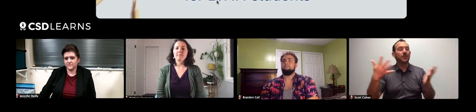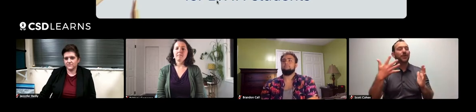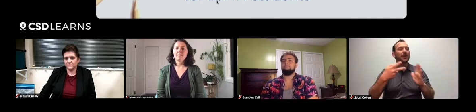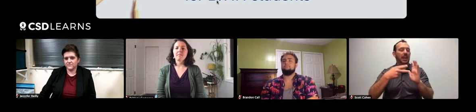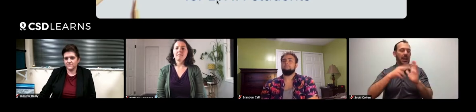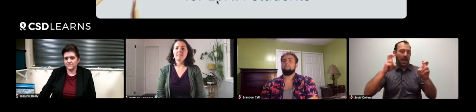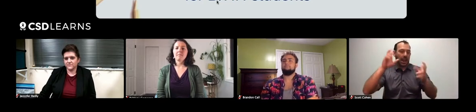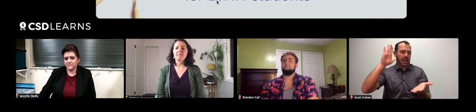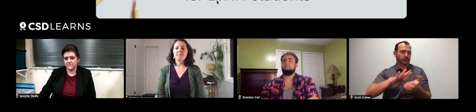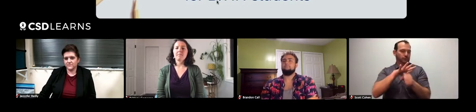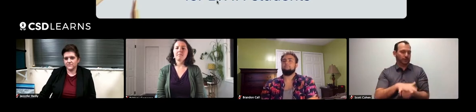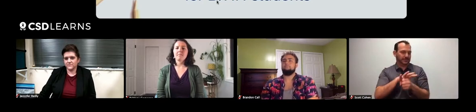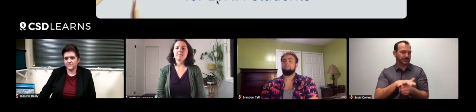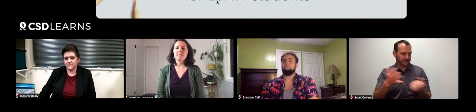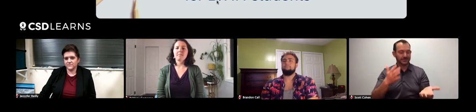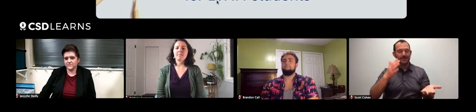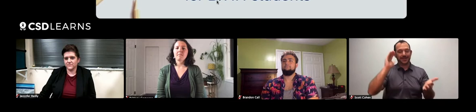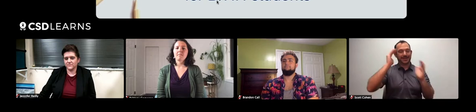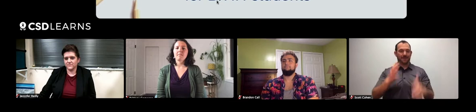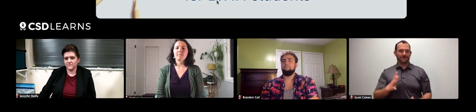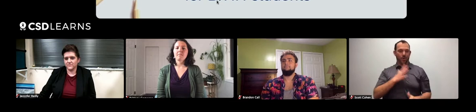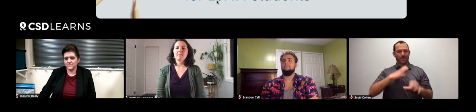so there's less stress than a formal classroom would have.